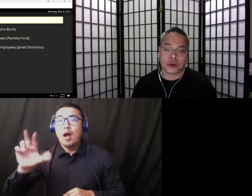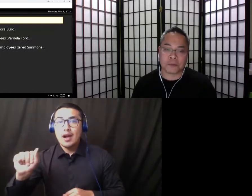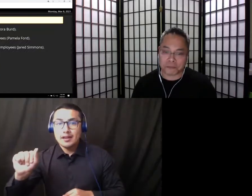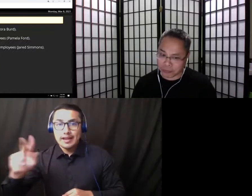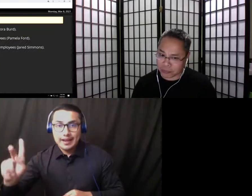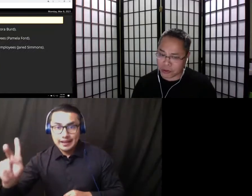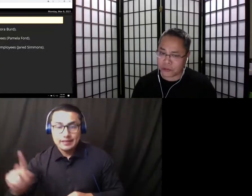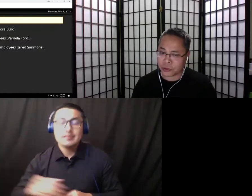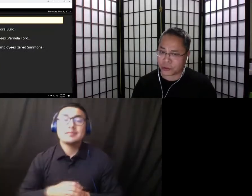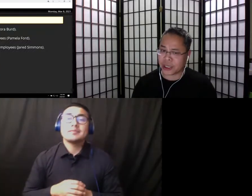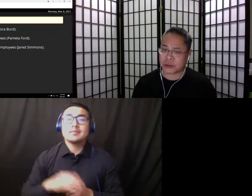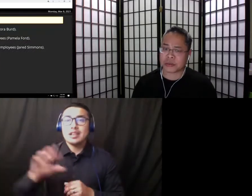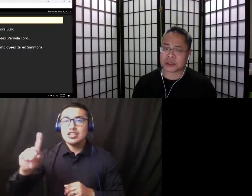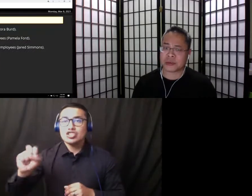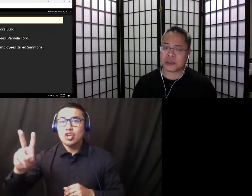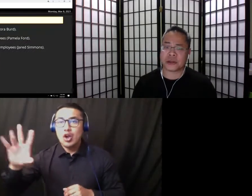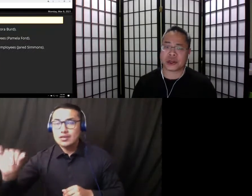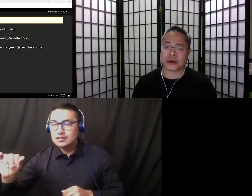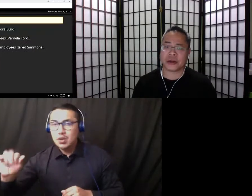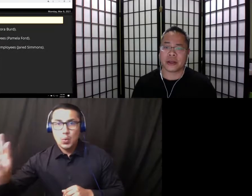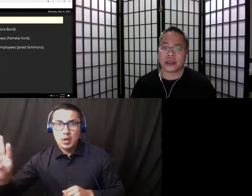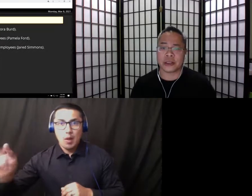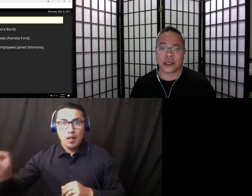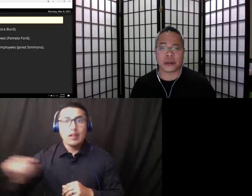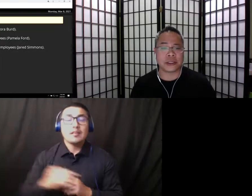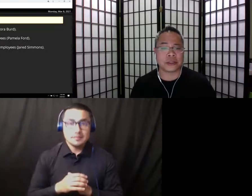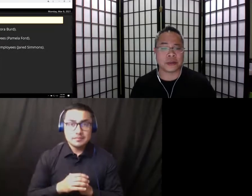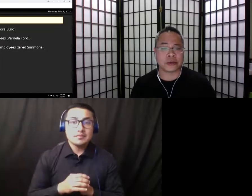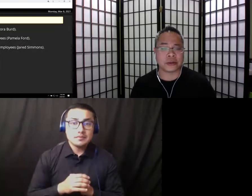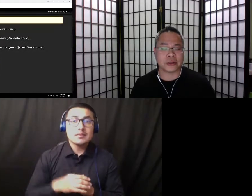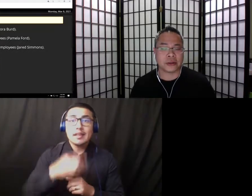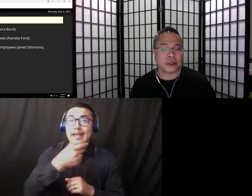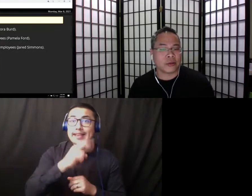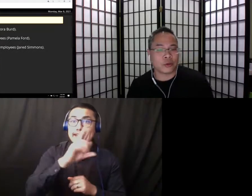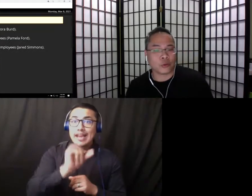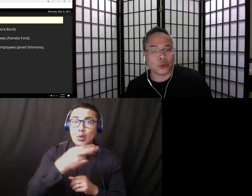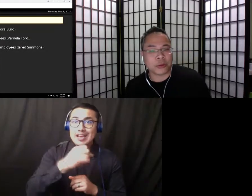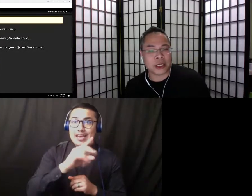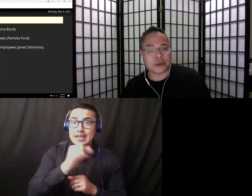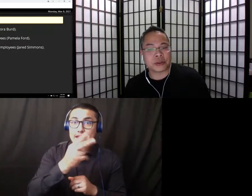For the Learning Outcomes Committee Chair Gary Heaton Smith. For Enrollment Management,